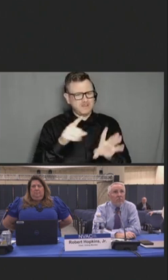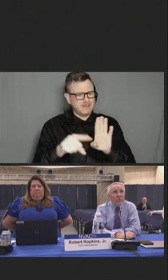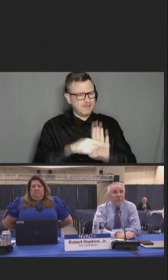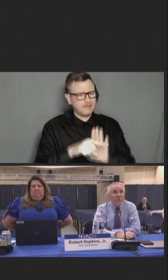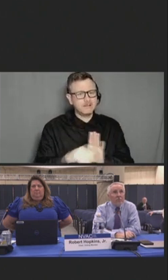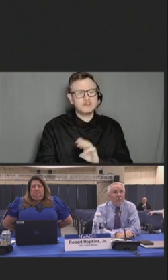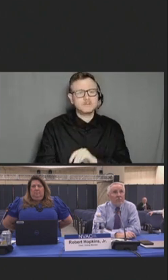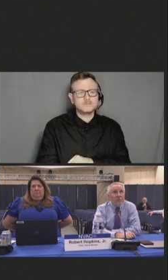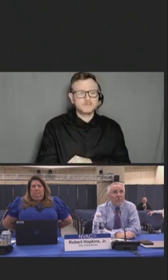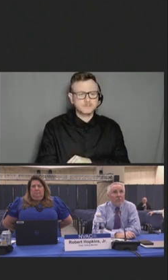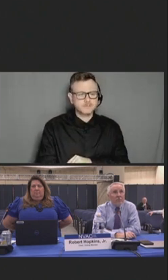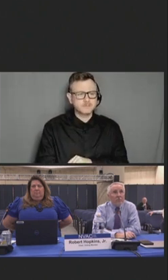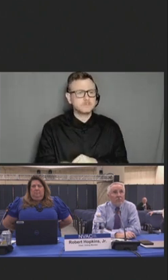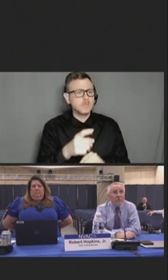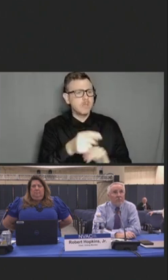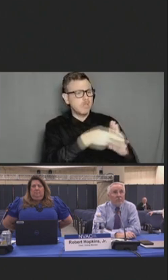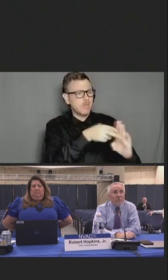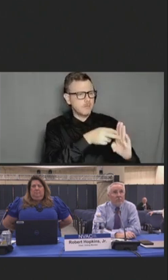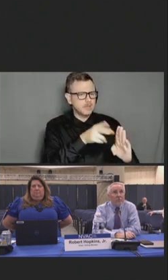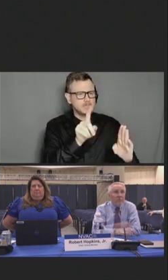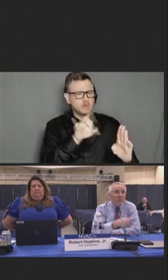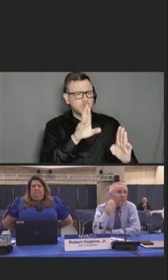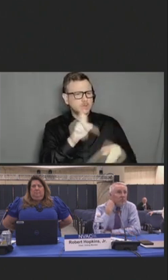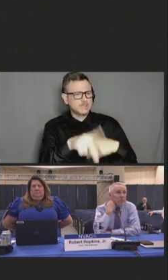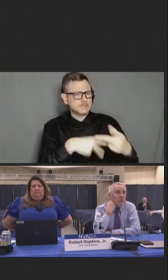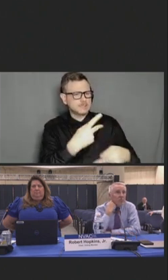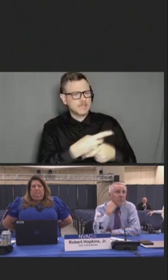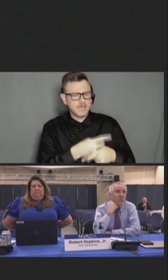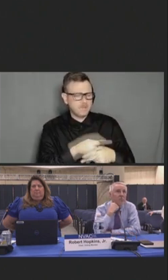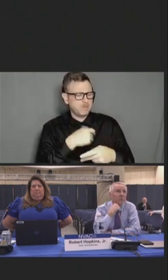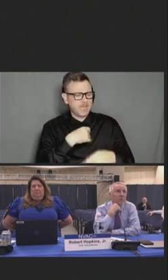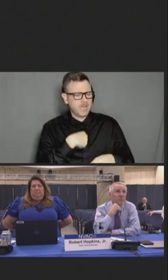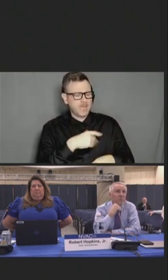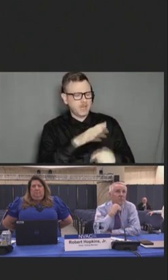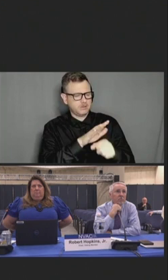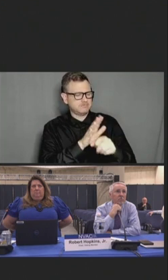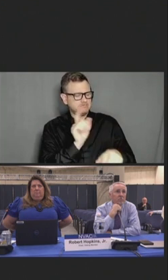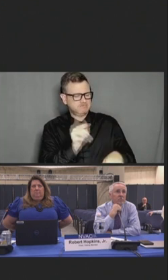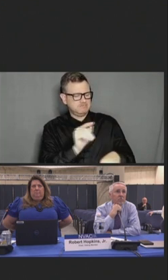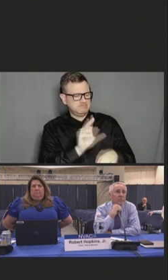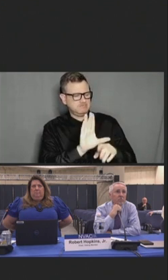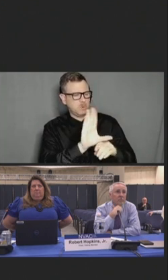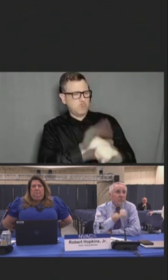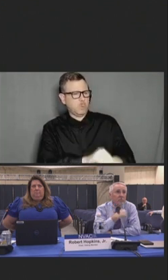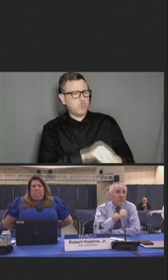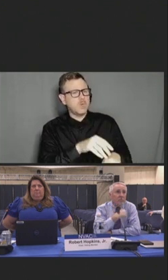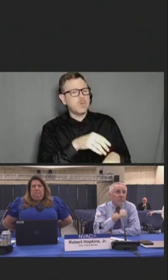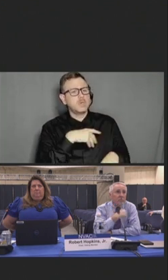And a key aspect is the perception that individuals with a given characteristic present a threat